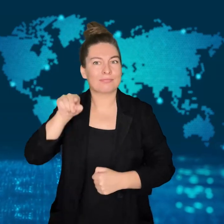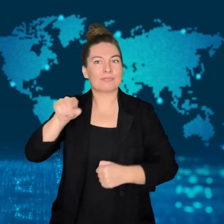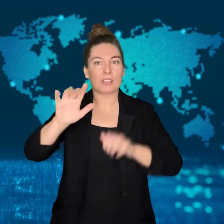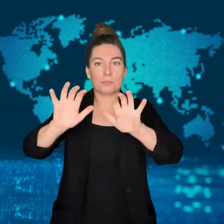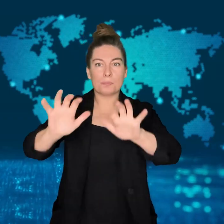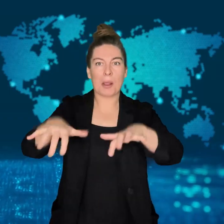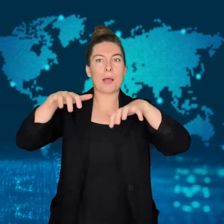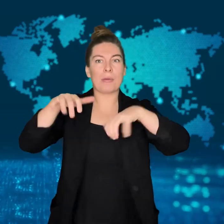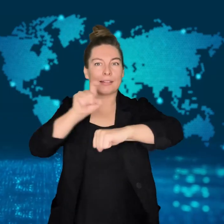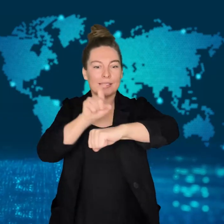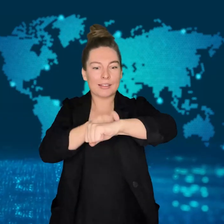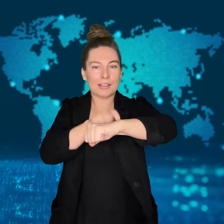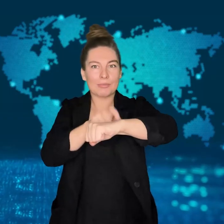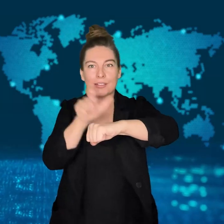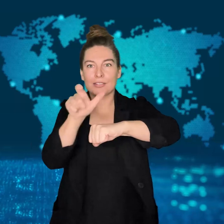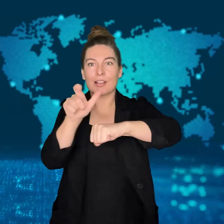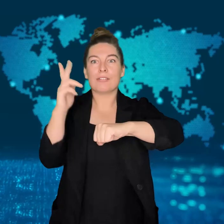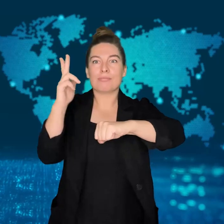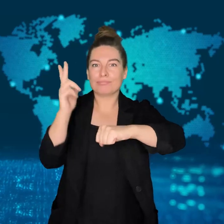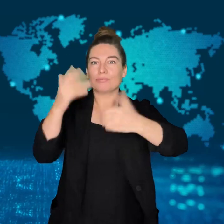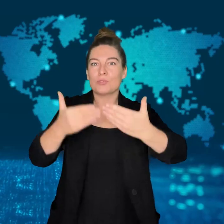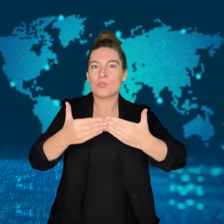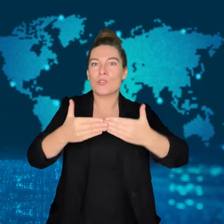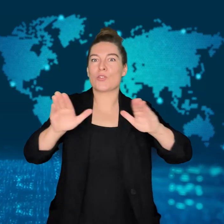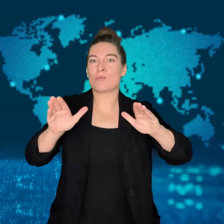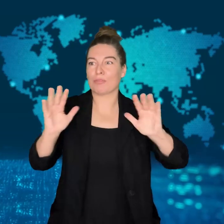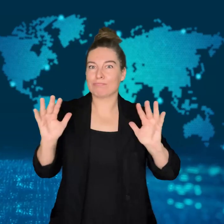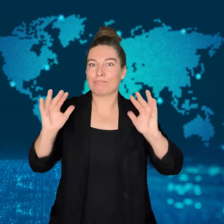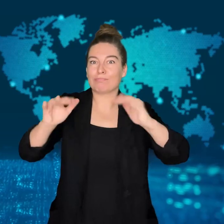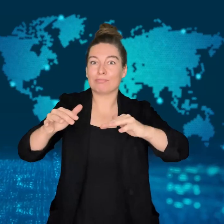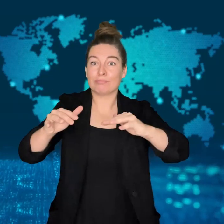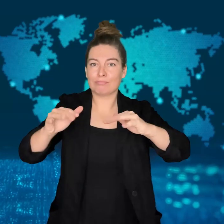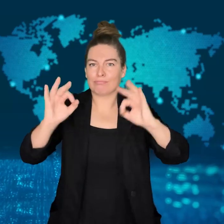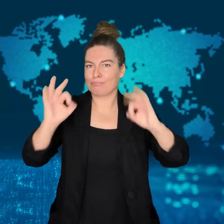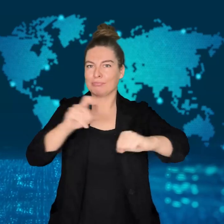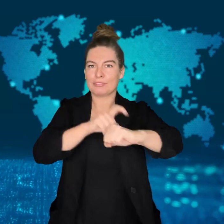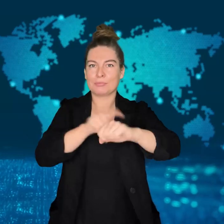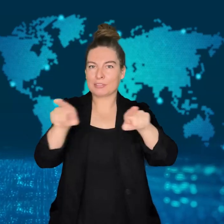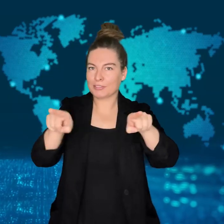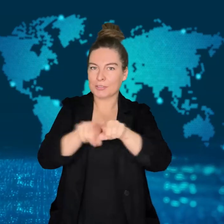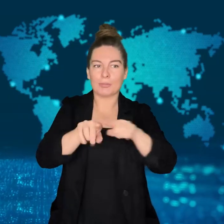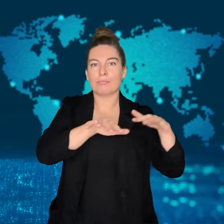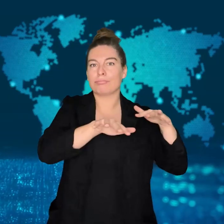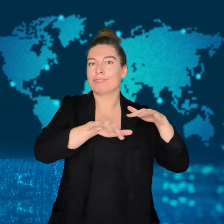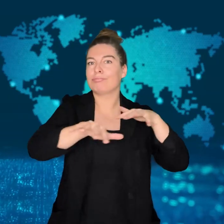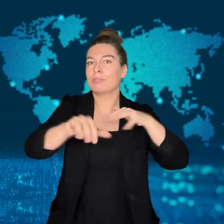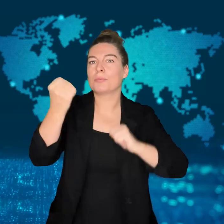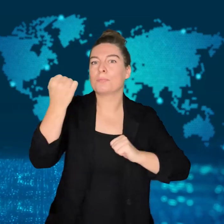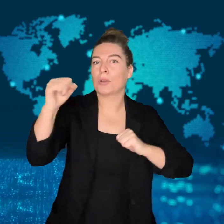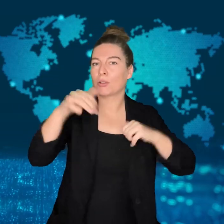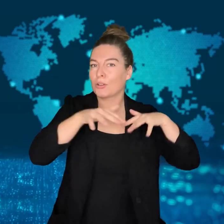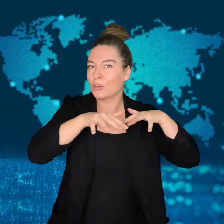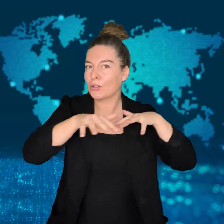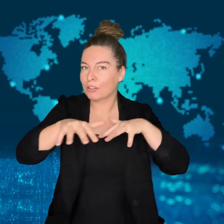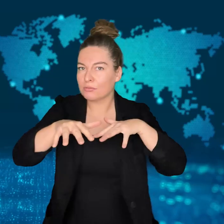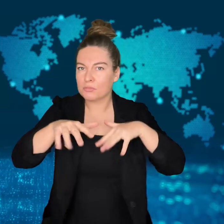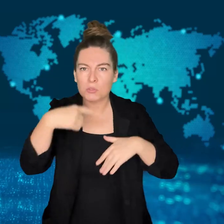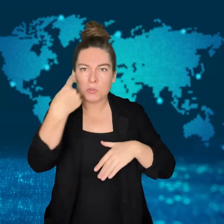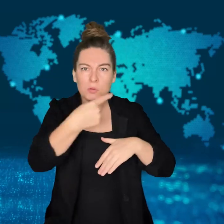They were organized by the minor Māori Party.